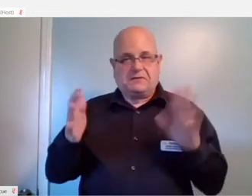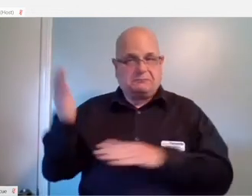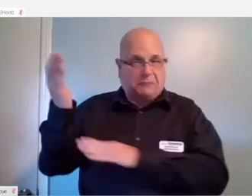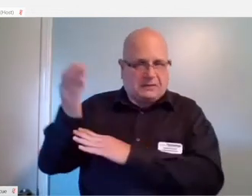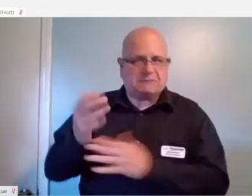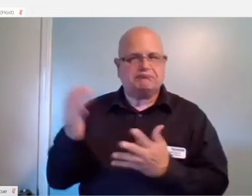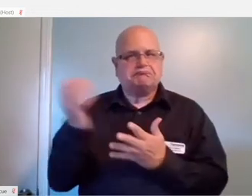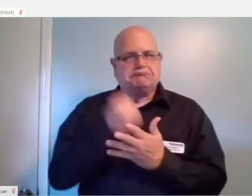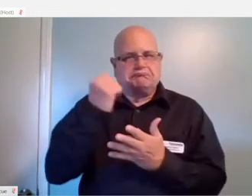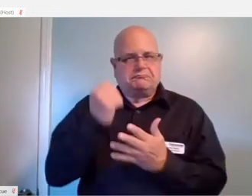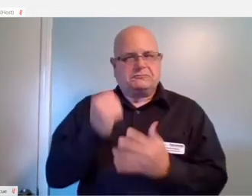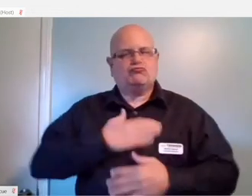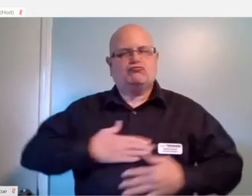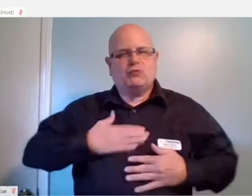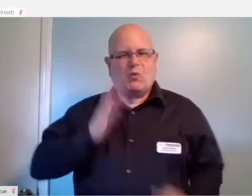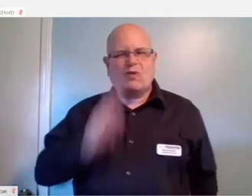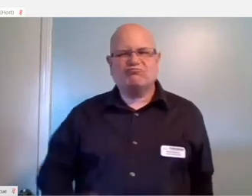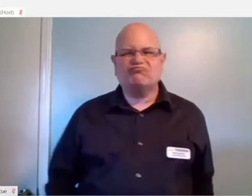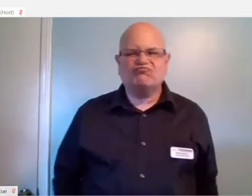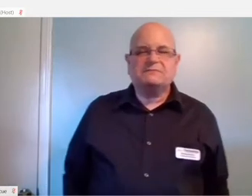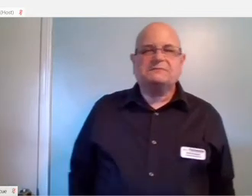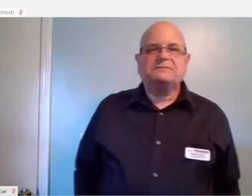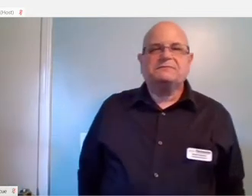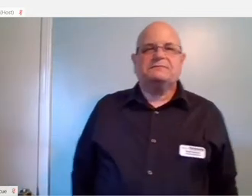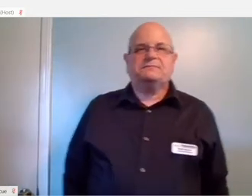enjoy it.